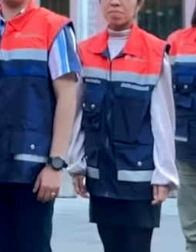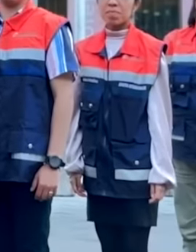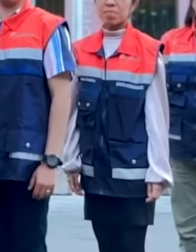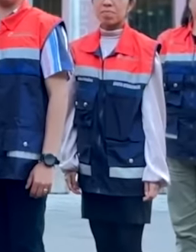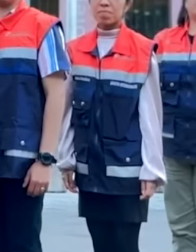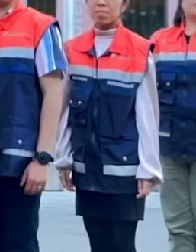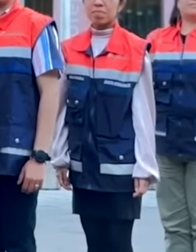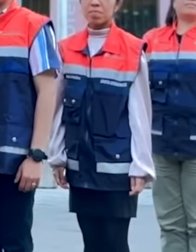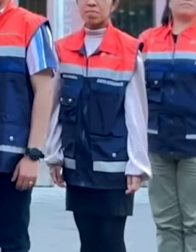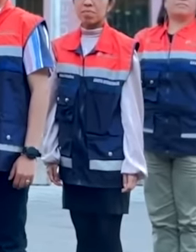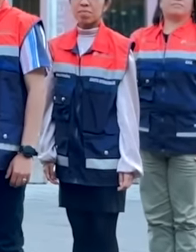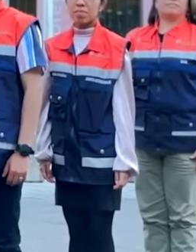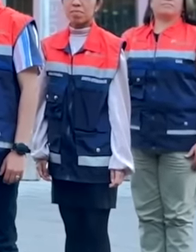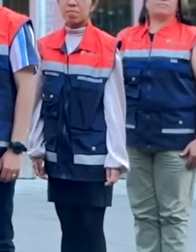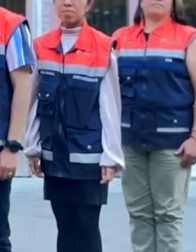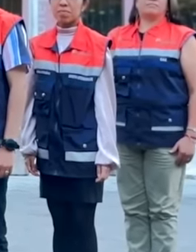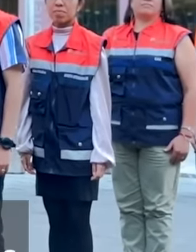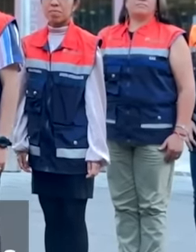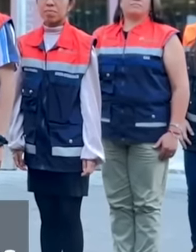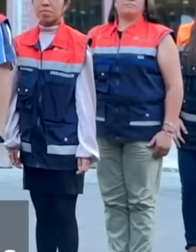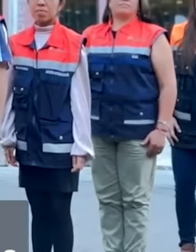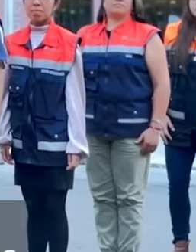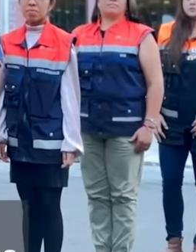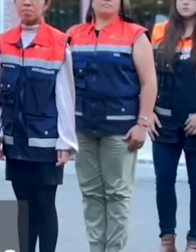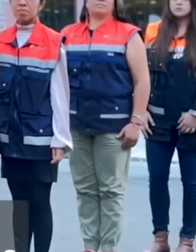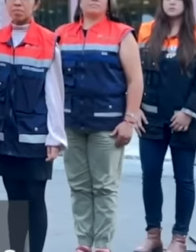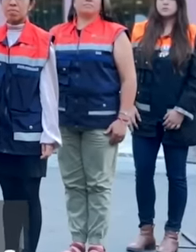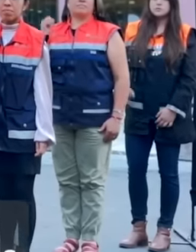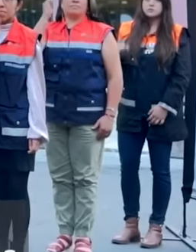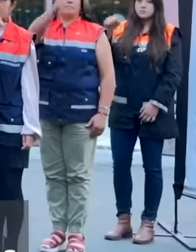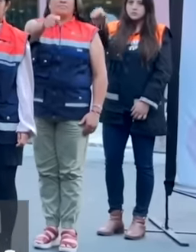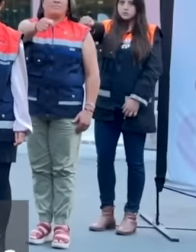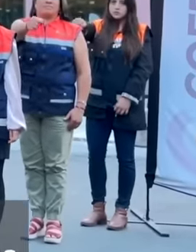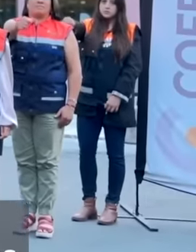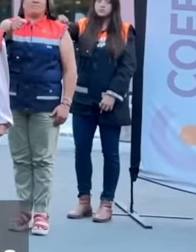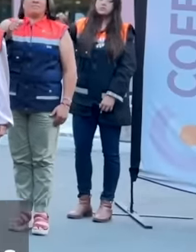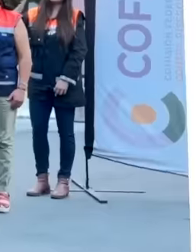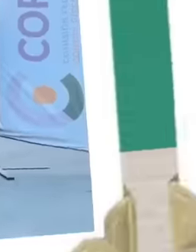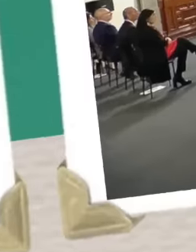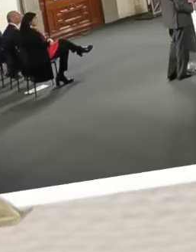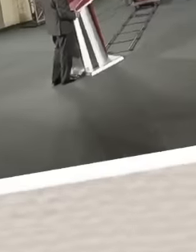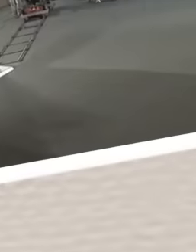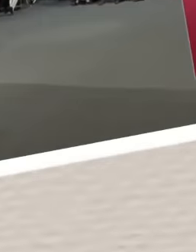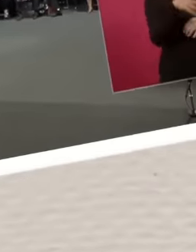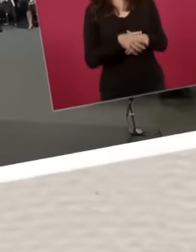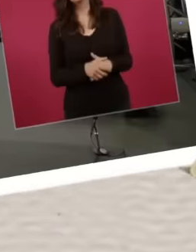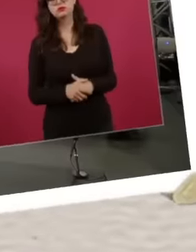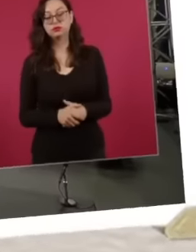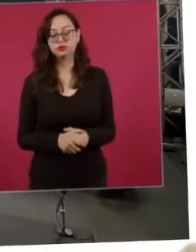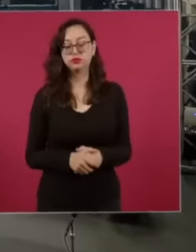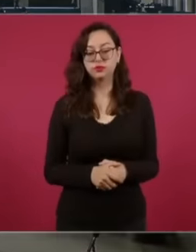committed. with you and with your health we are clear that the fight against corruption saves lives